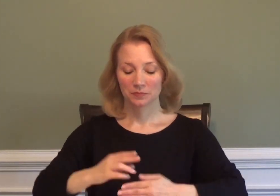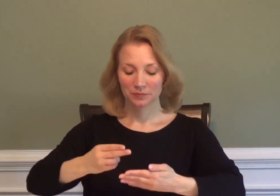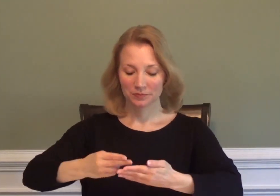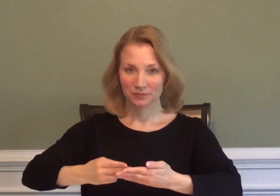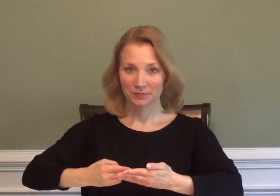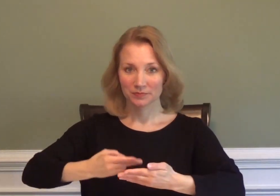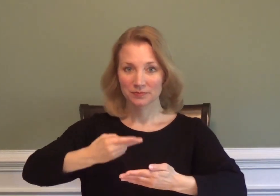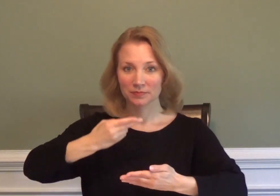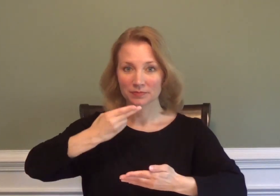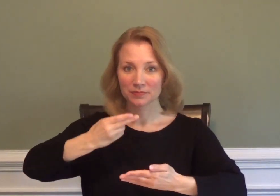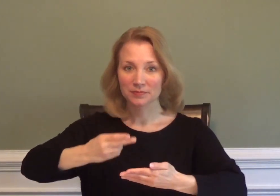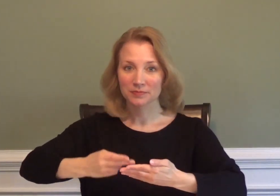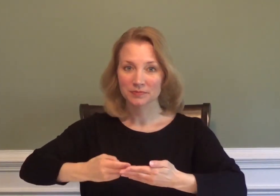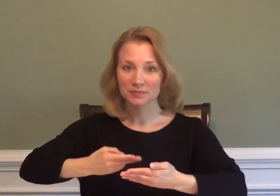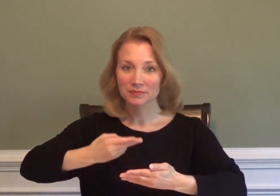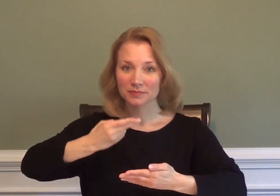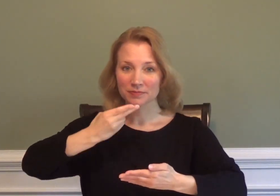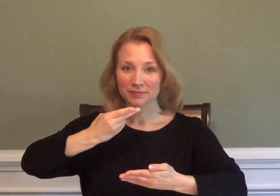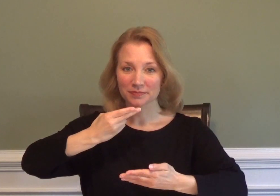SOUP